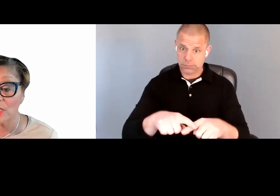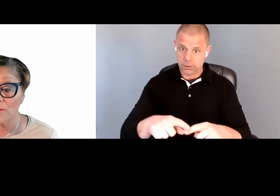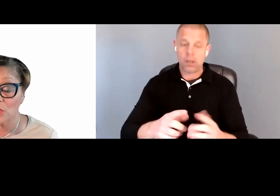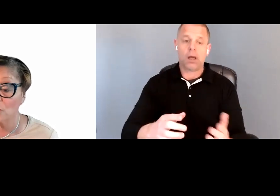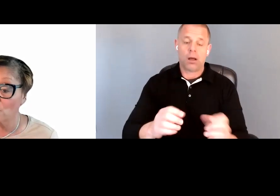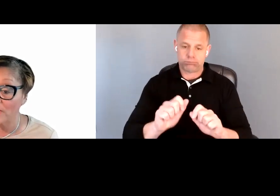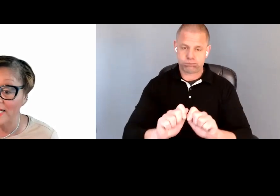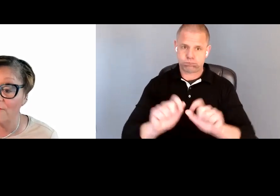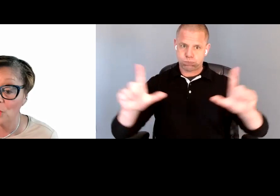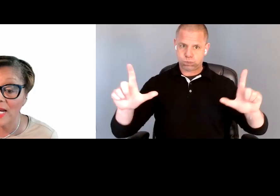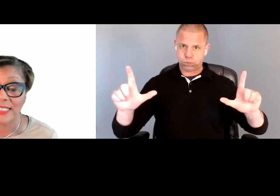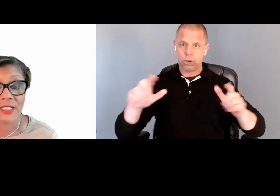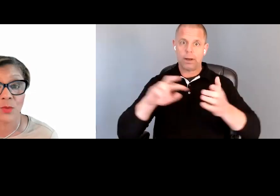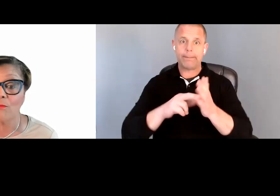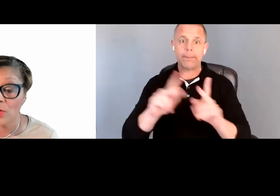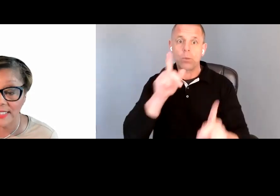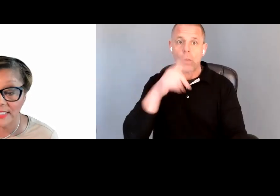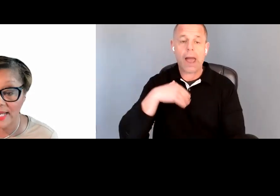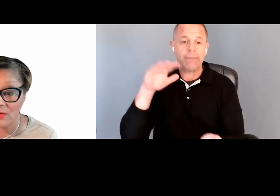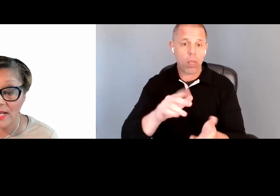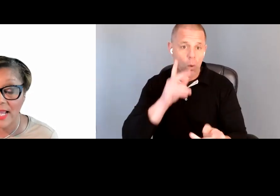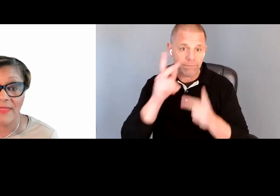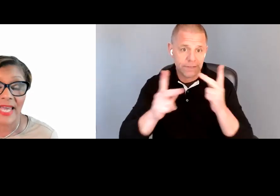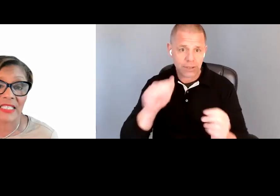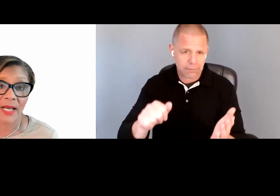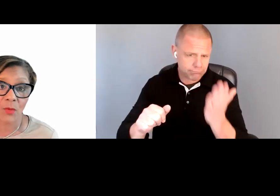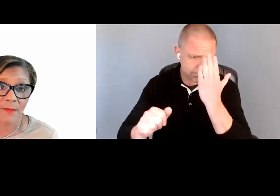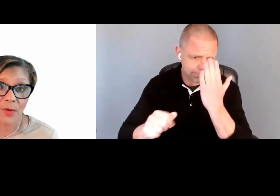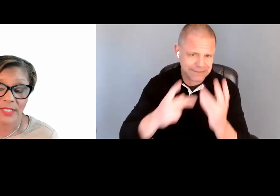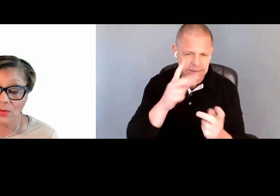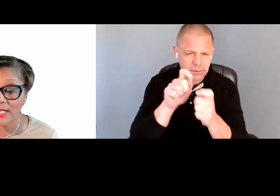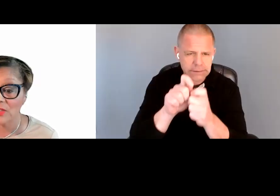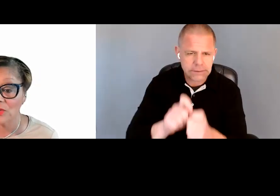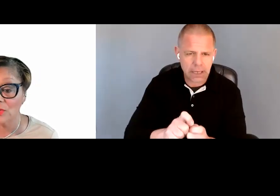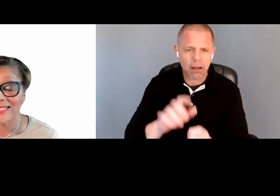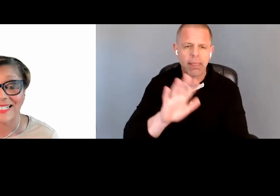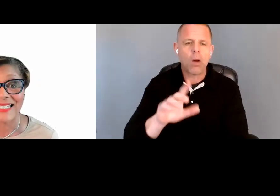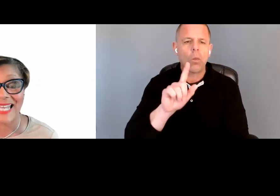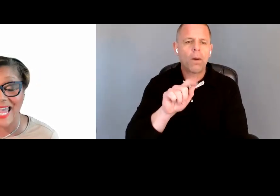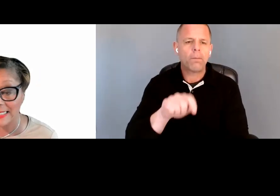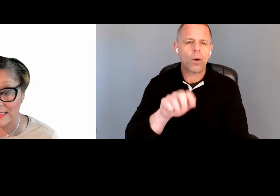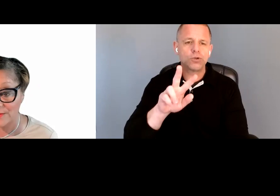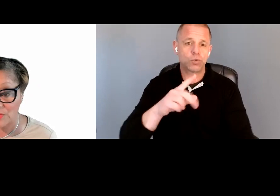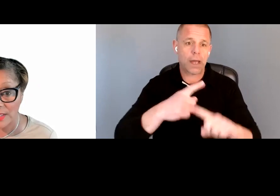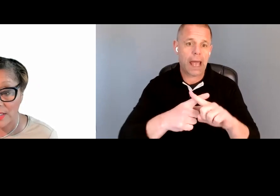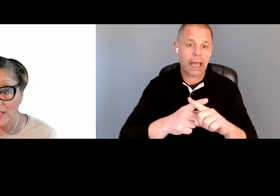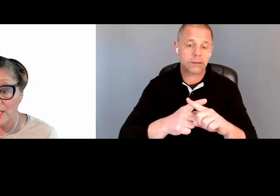low vision to read and view contents with more detail. That is about a 1.2x to 16x.